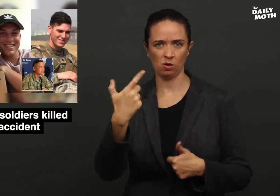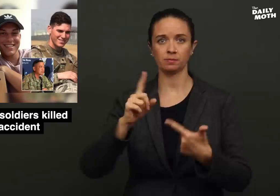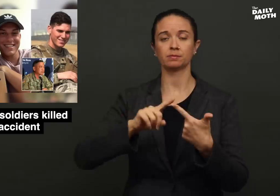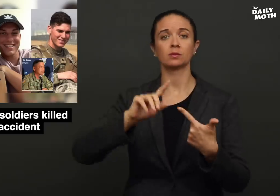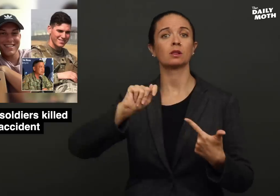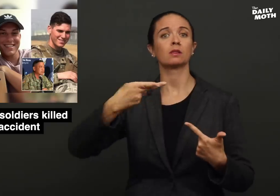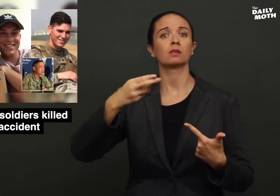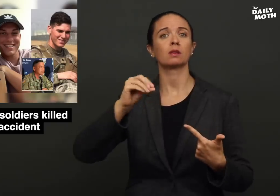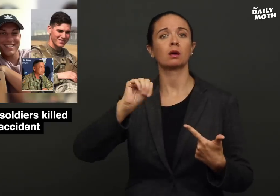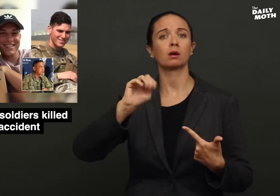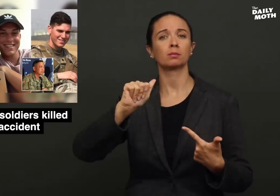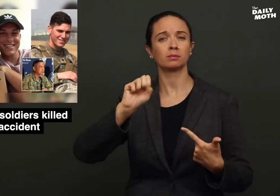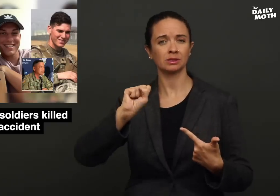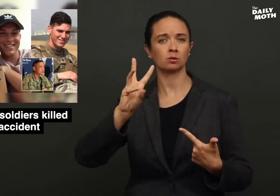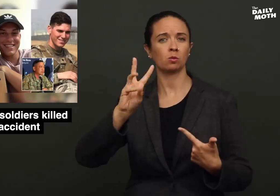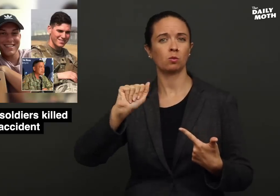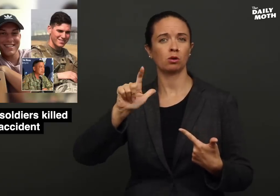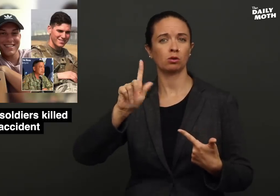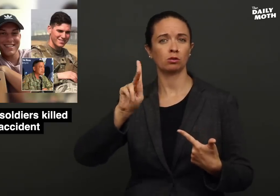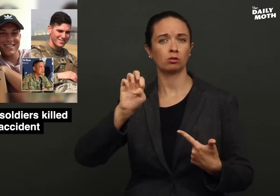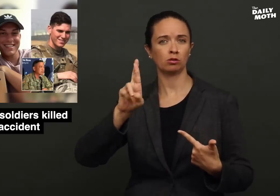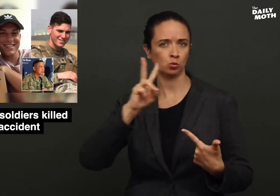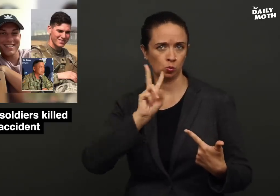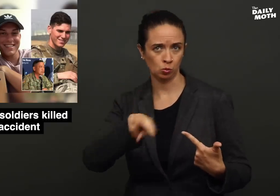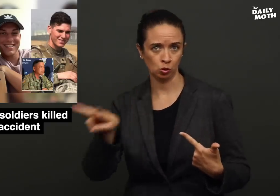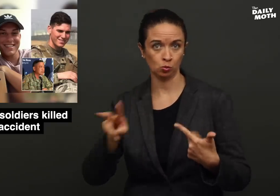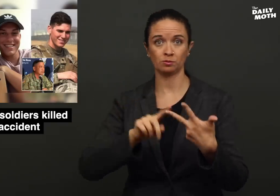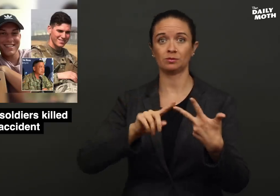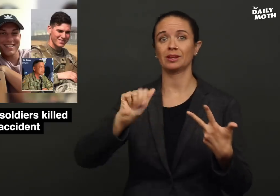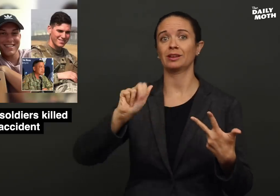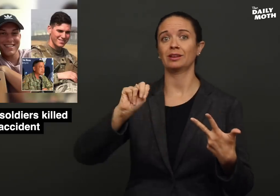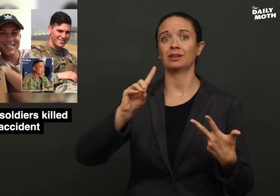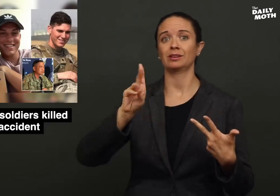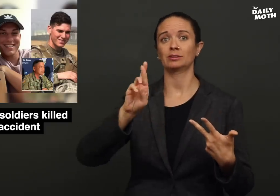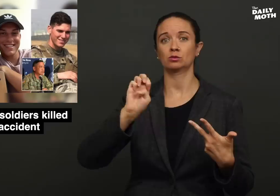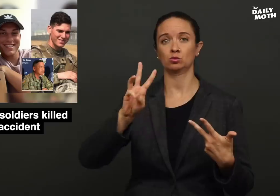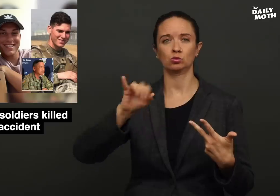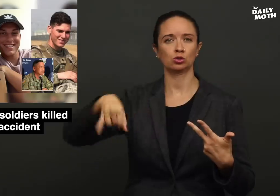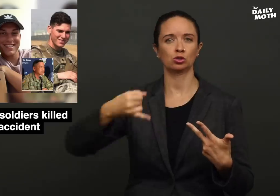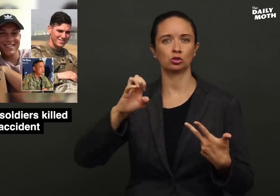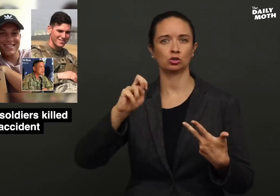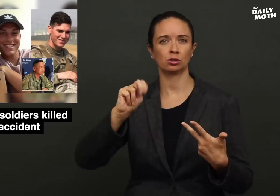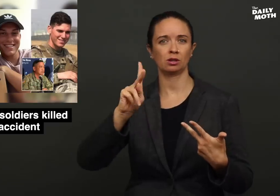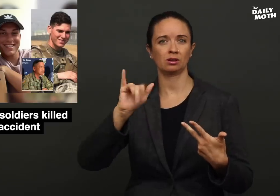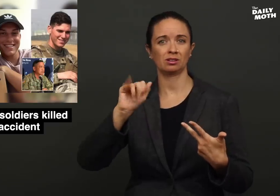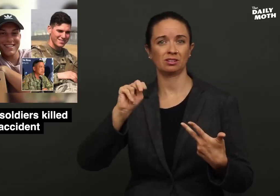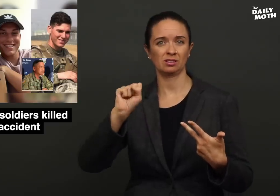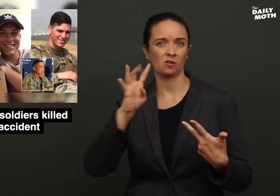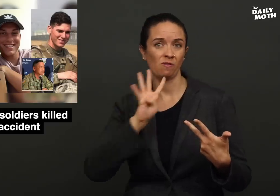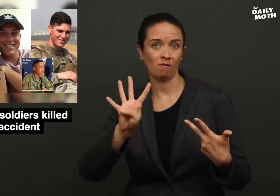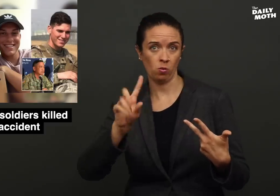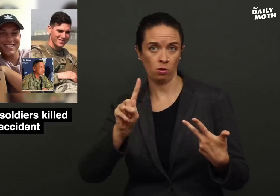Thomas Walker (22), and Andrew Jenkins (41).